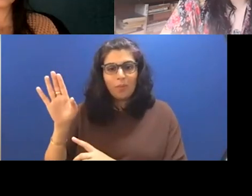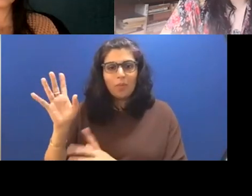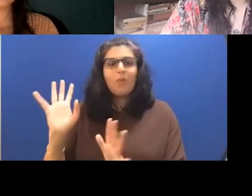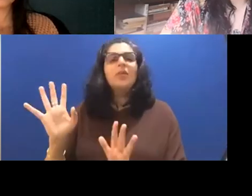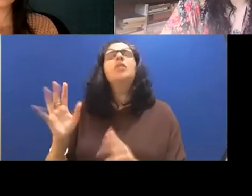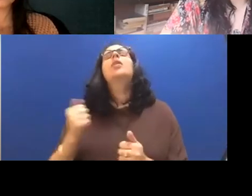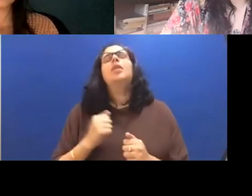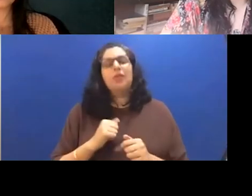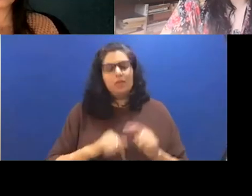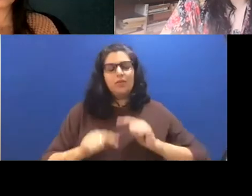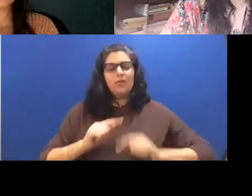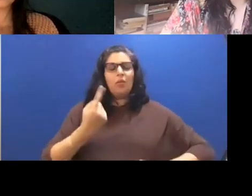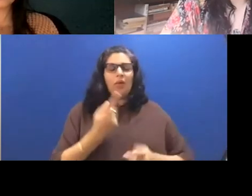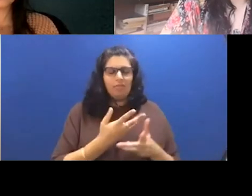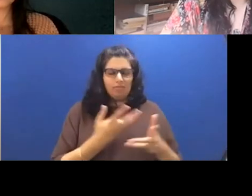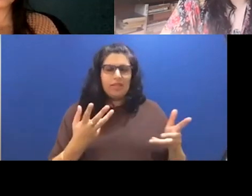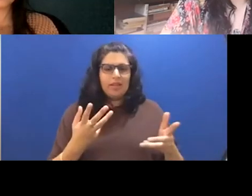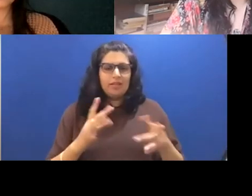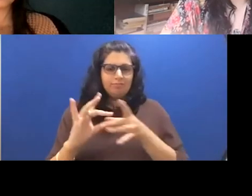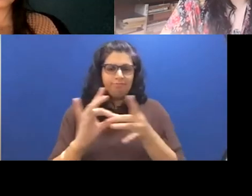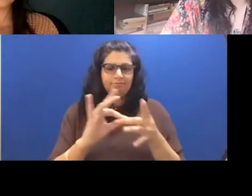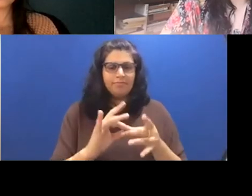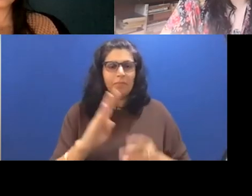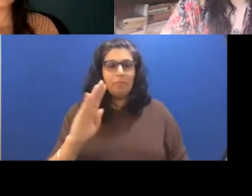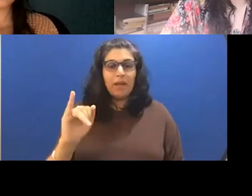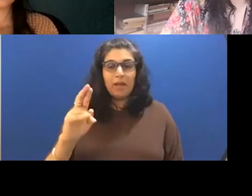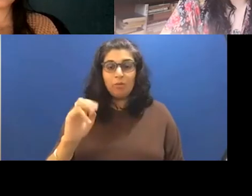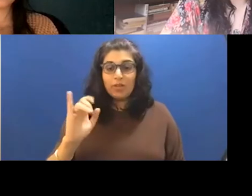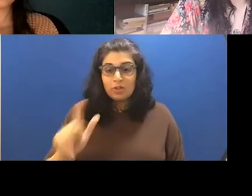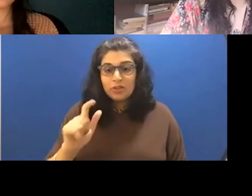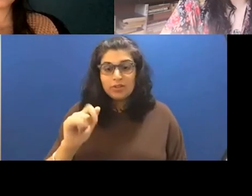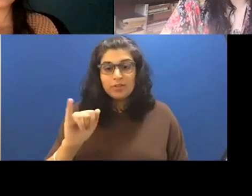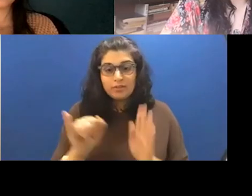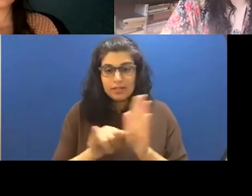and I think this ties into like the biracial identity thing is there's there's the interesting